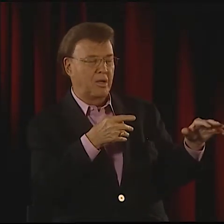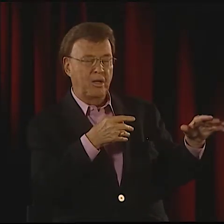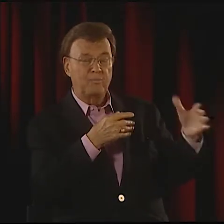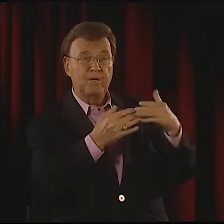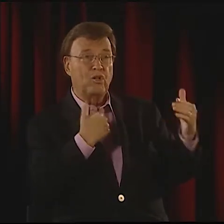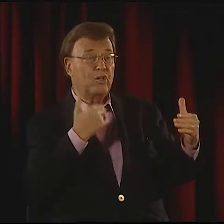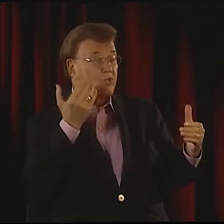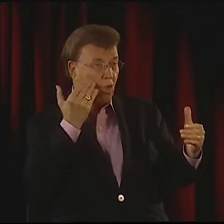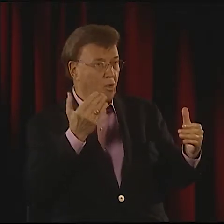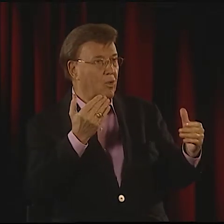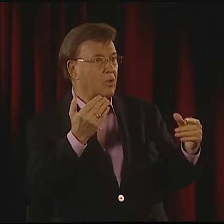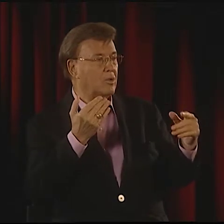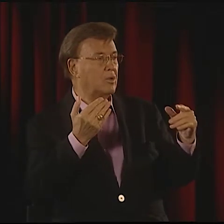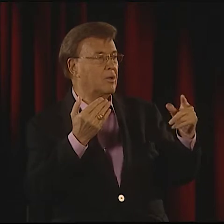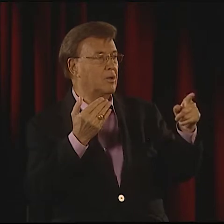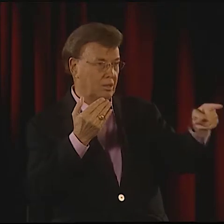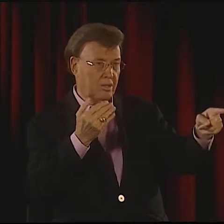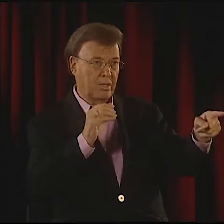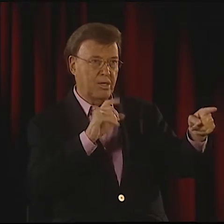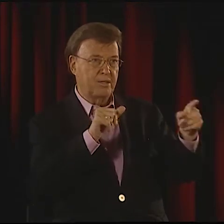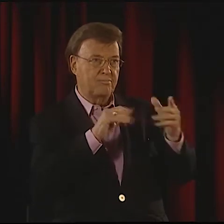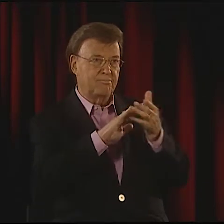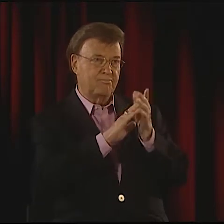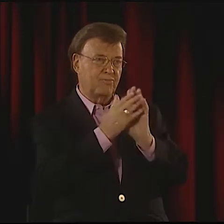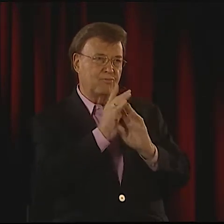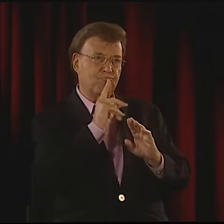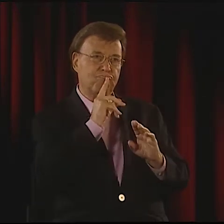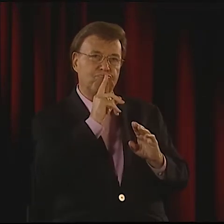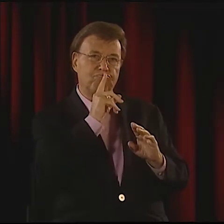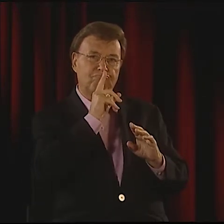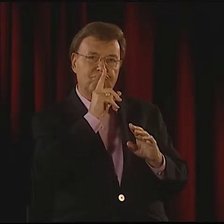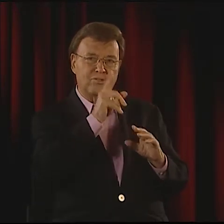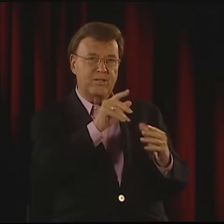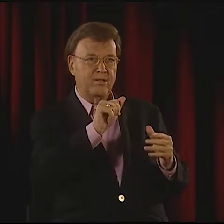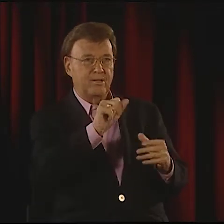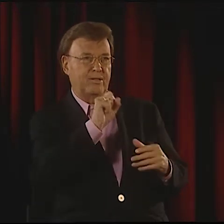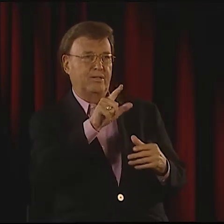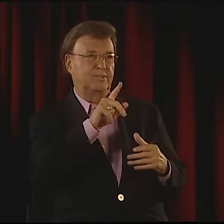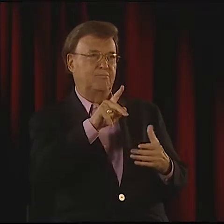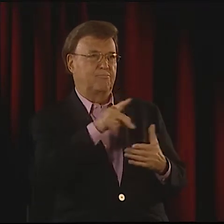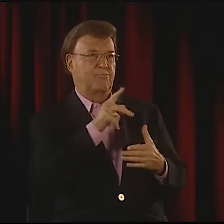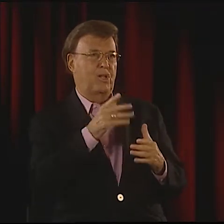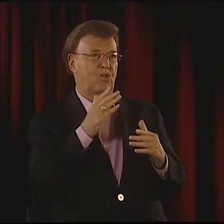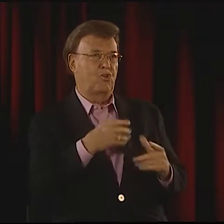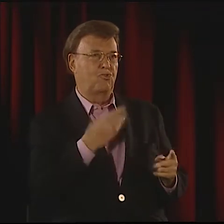WENT TO TOWN COMING UP WITH A WHOLE MYRIAD OF CREATIVE ENDEAVORS WITH IT, AND THAT GREW WITHIN THAT GROUP,